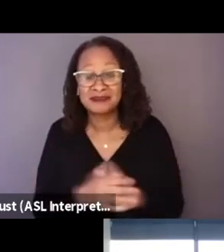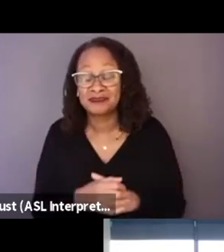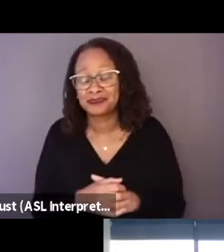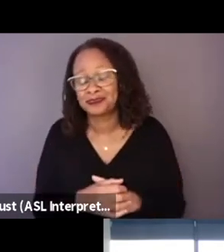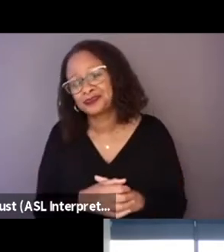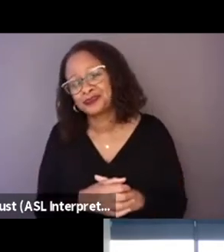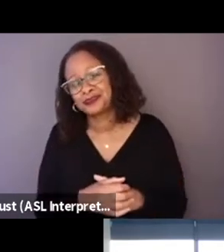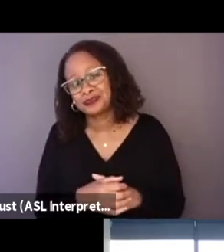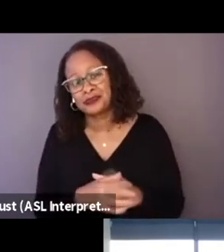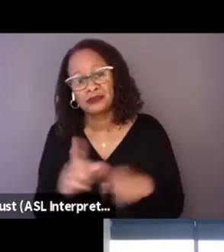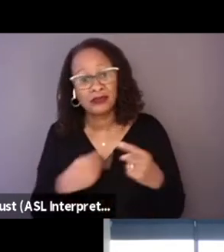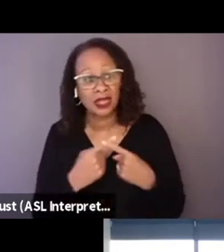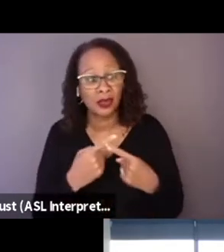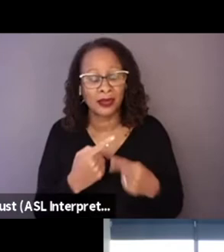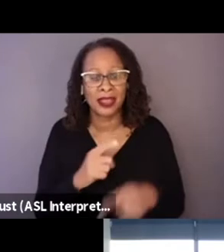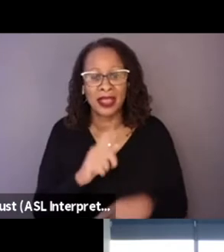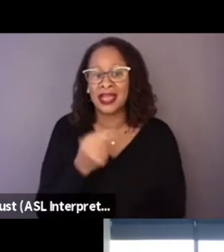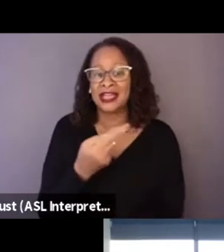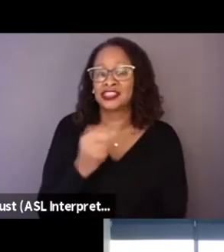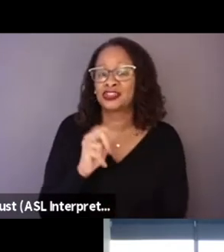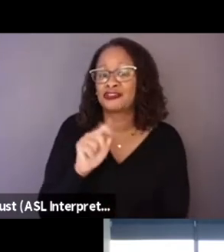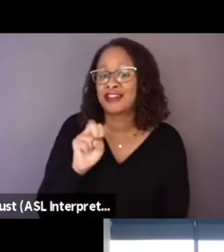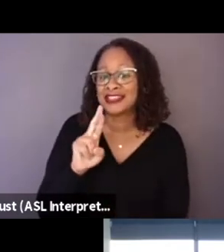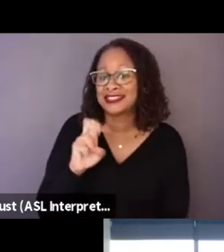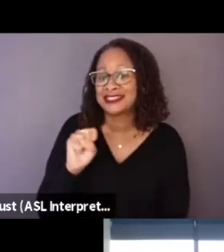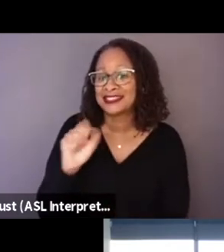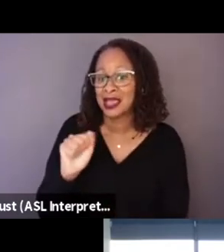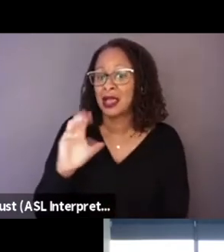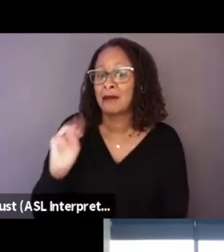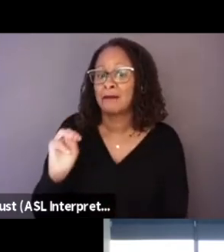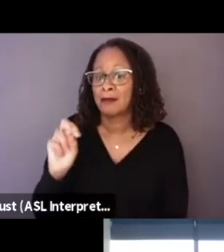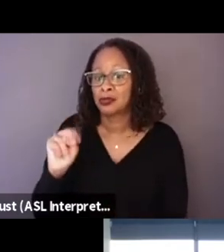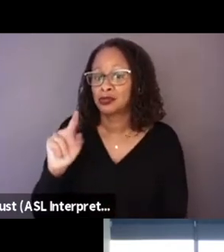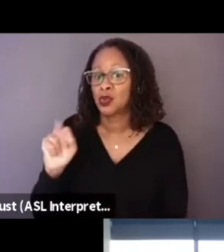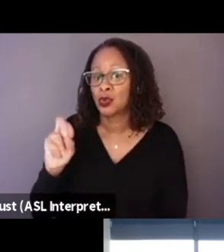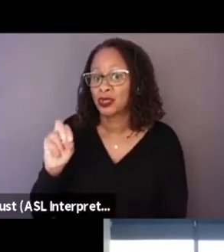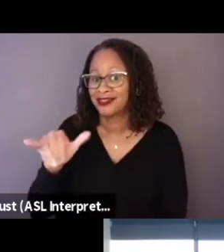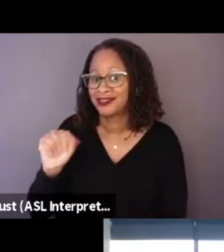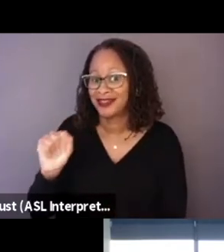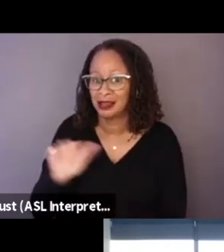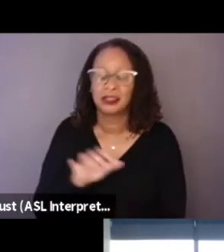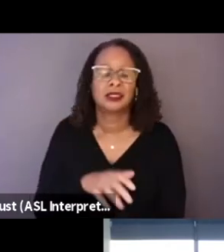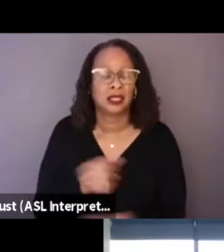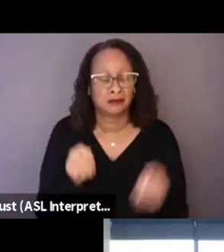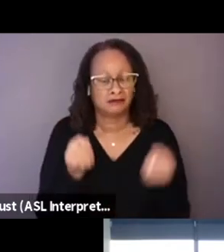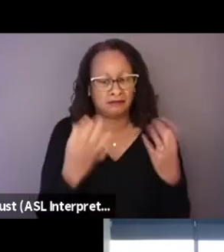when we found Teresa and Montoya, among many cops, you know, we interviewed many cops as options